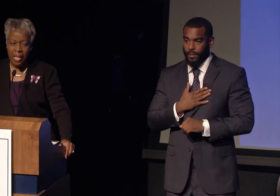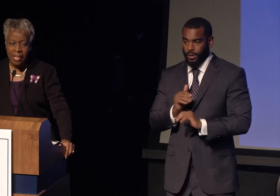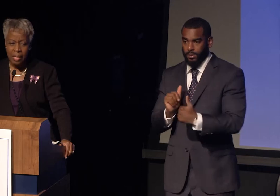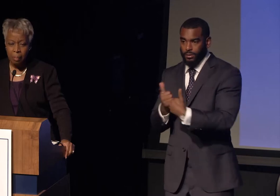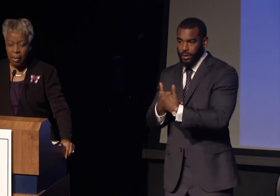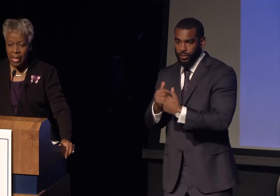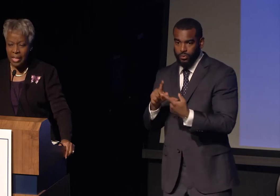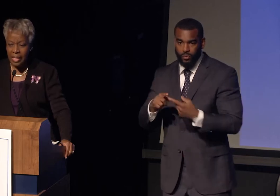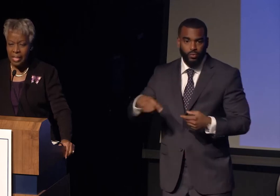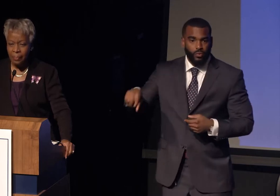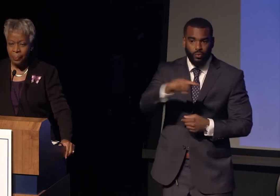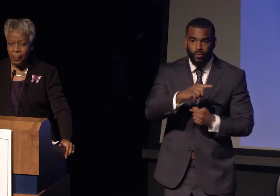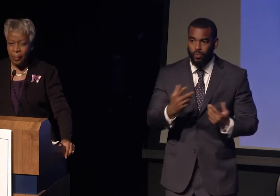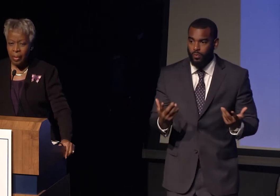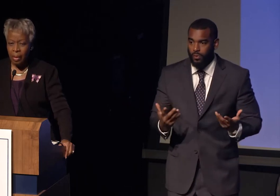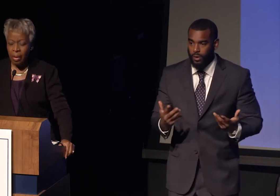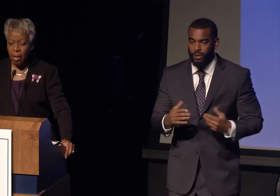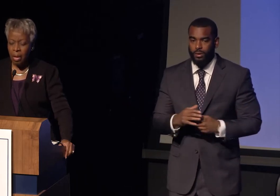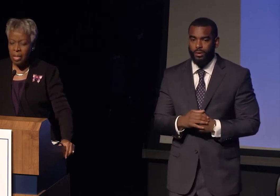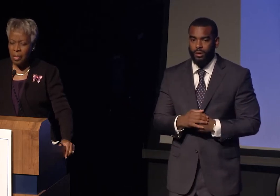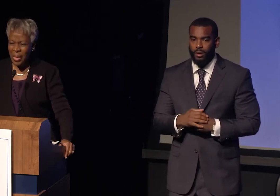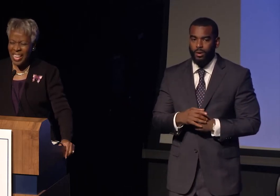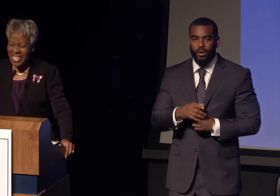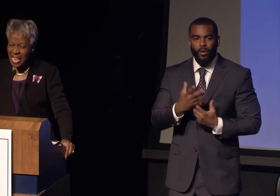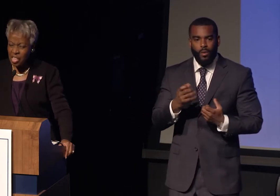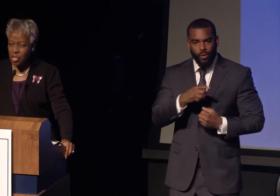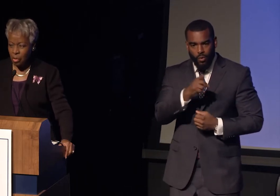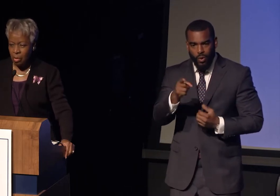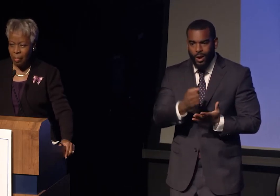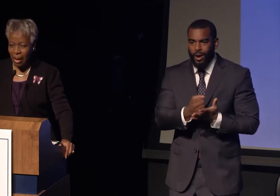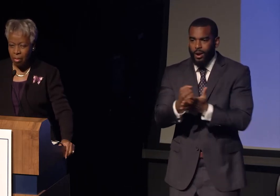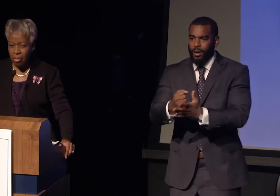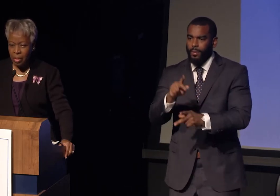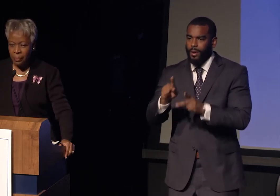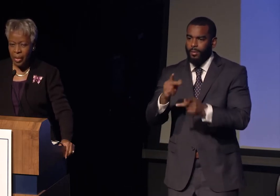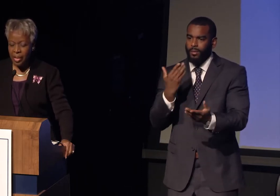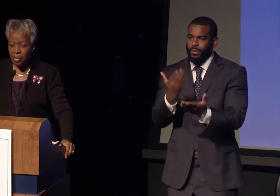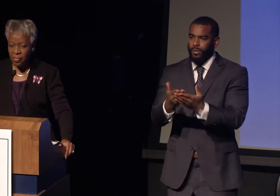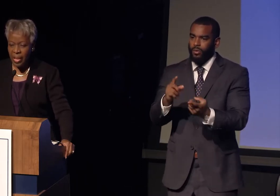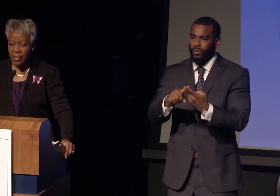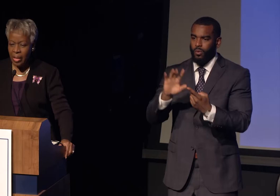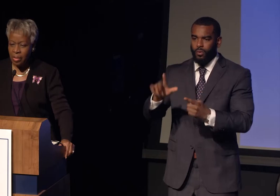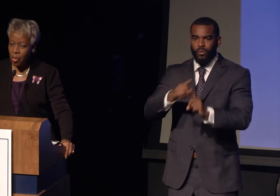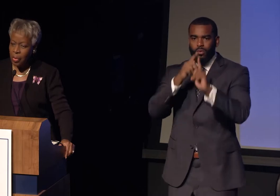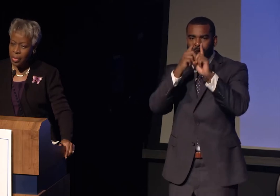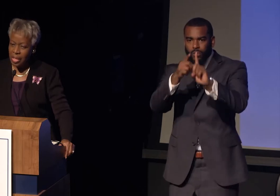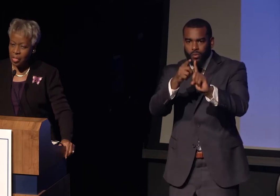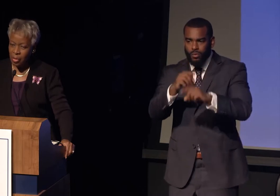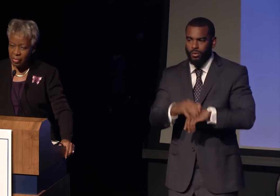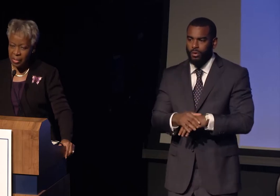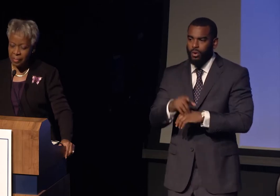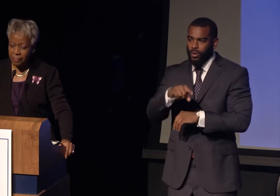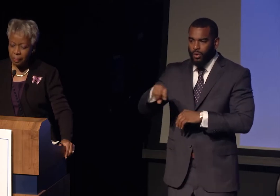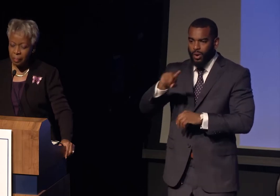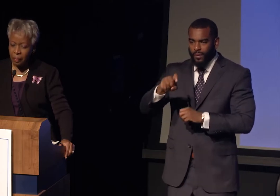get to the place, to be intentional about interfaith and community service.